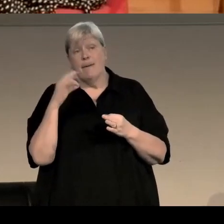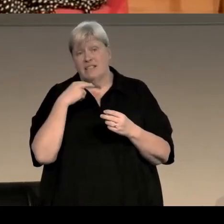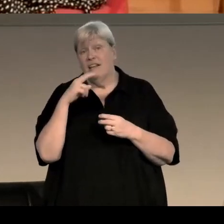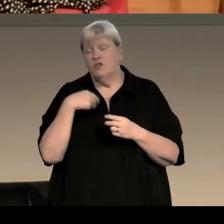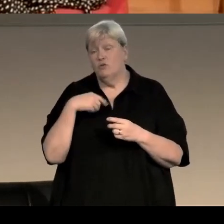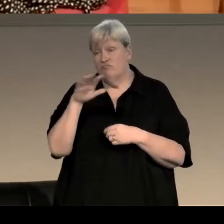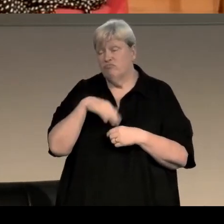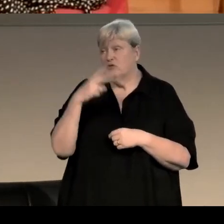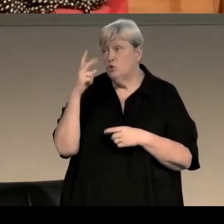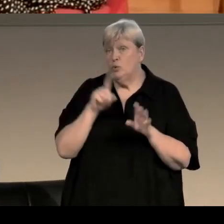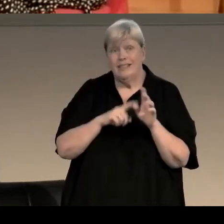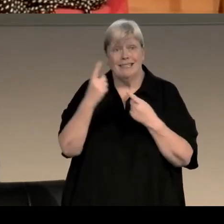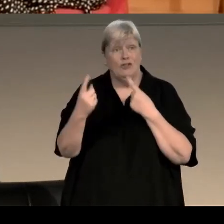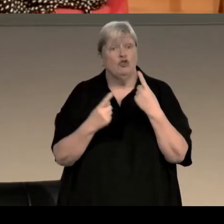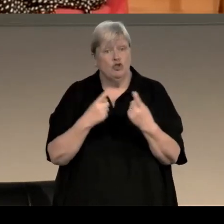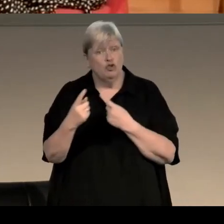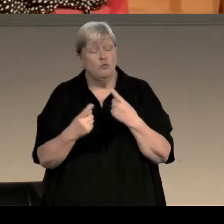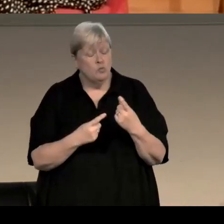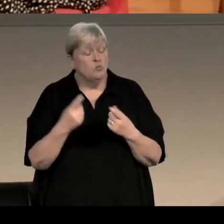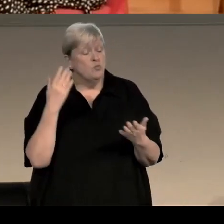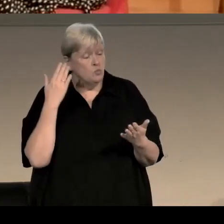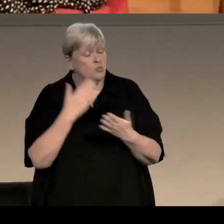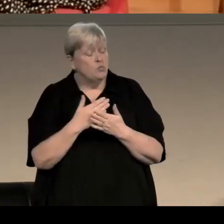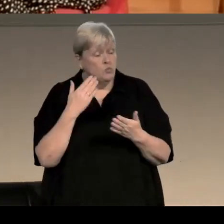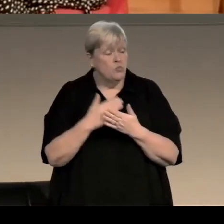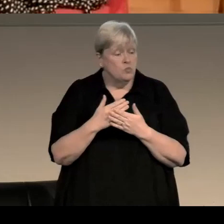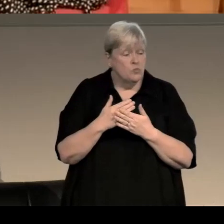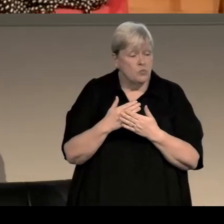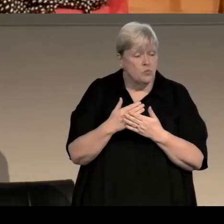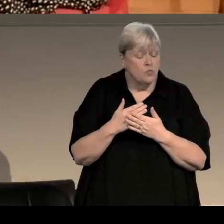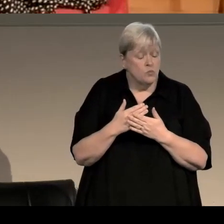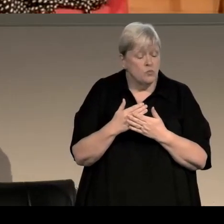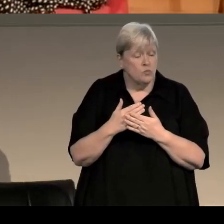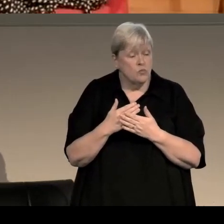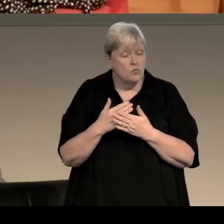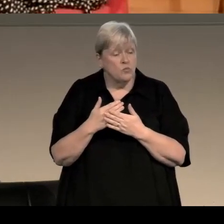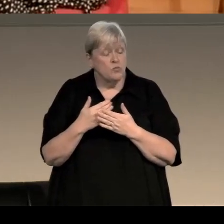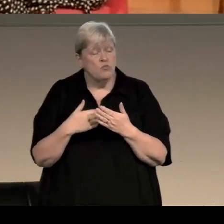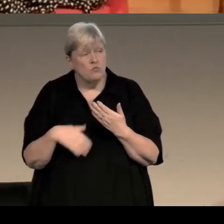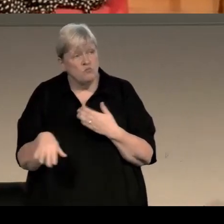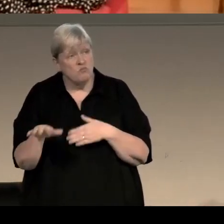But the pages bount up, and as I said, it's about,